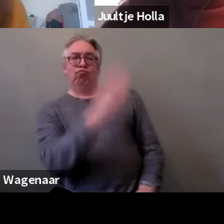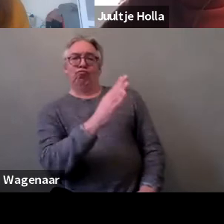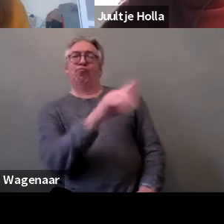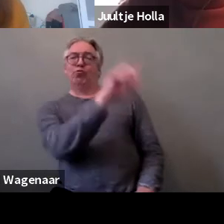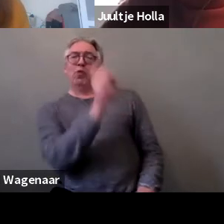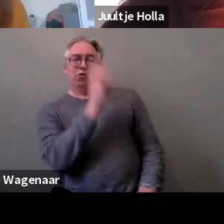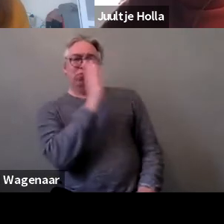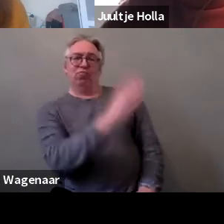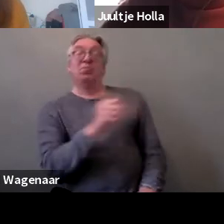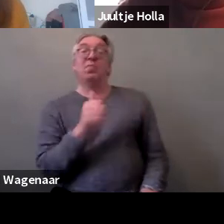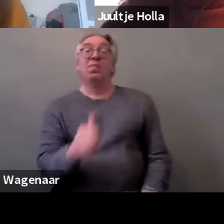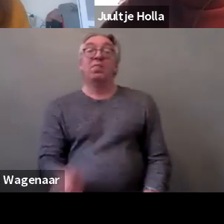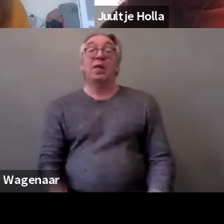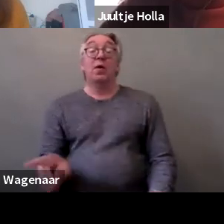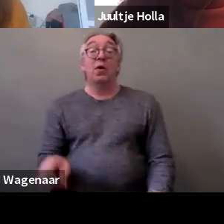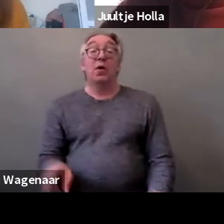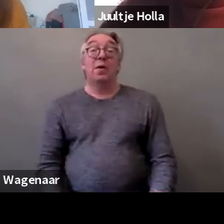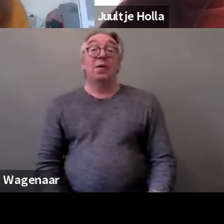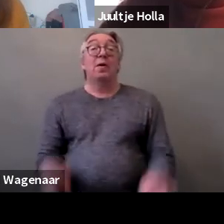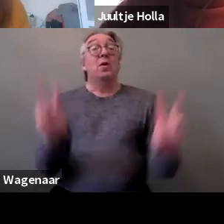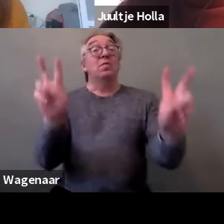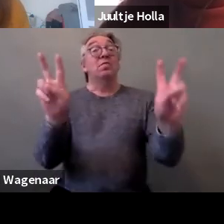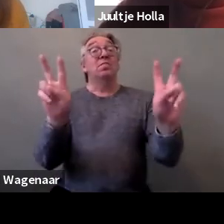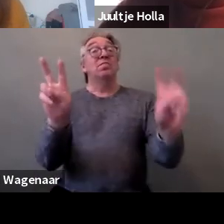So in relation to violence in psychiatry,